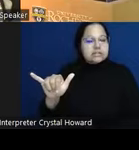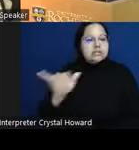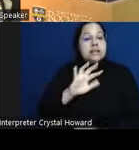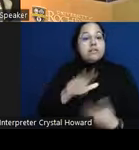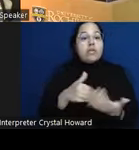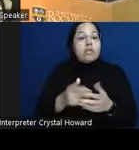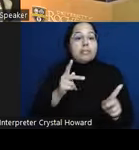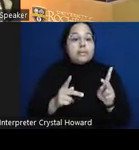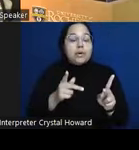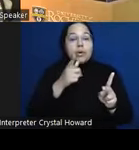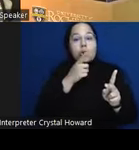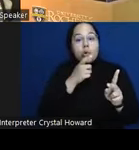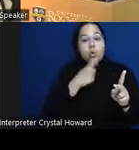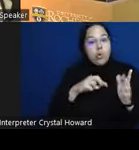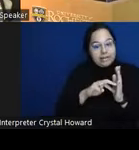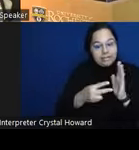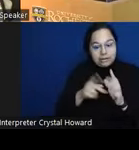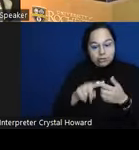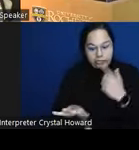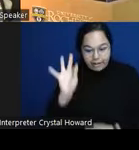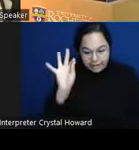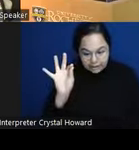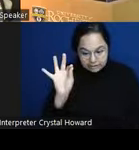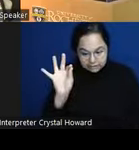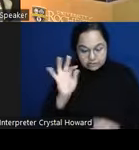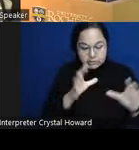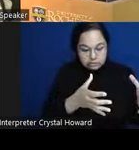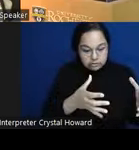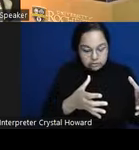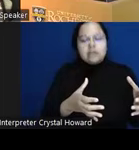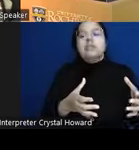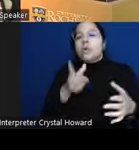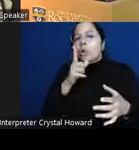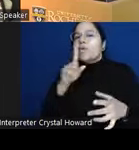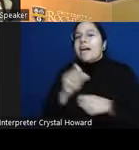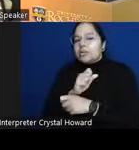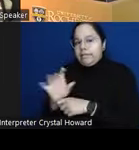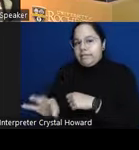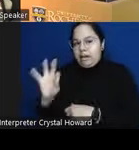them did we actually find okay tests make mistakes in the other direction too though they sometimes